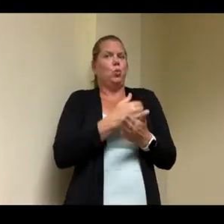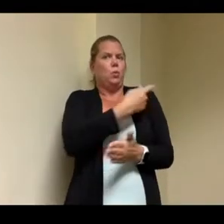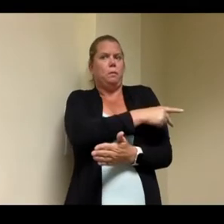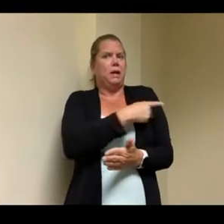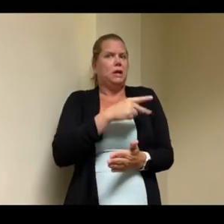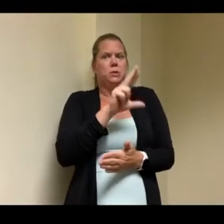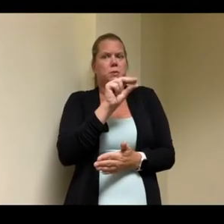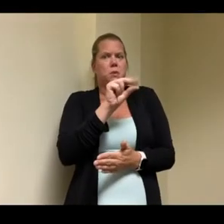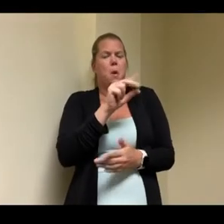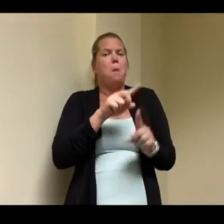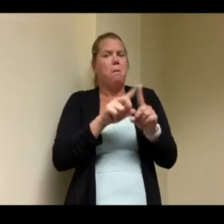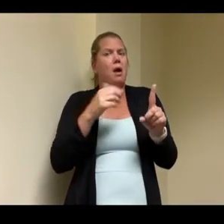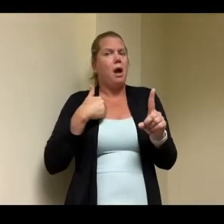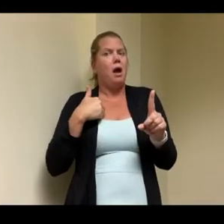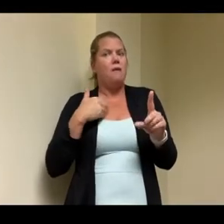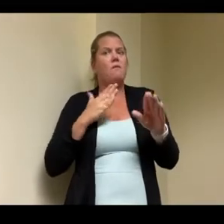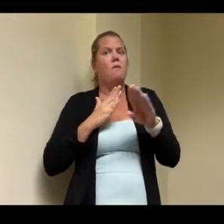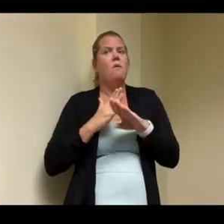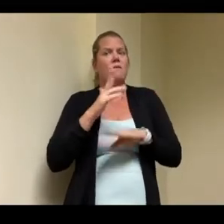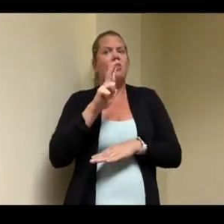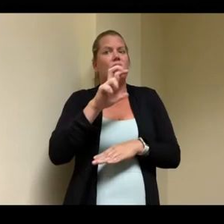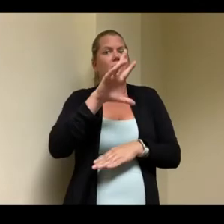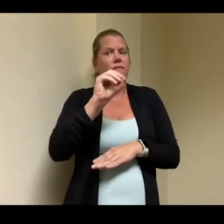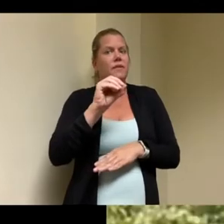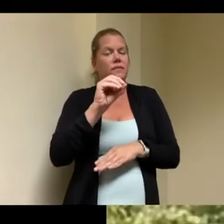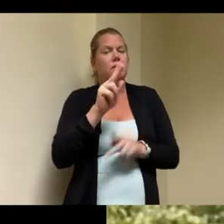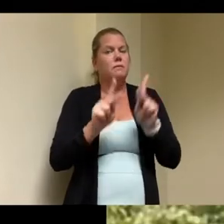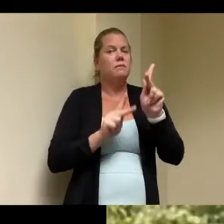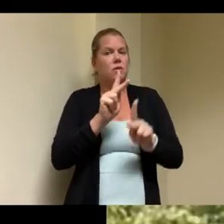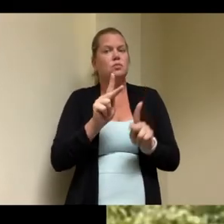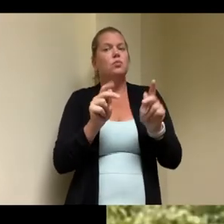developmental disabilities living in the institutions are waiting